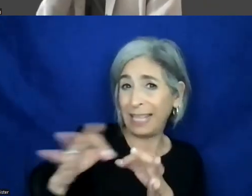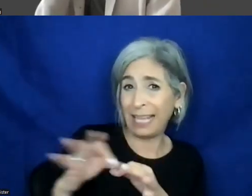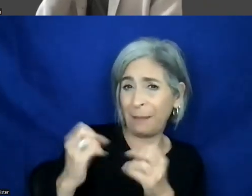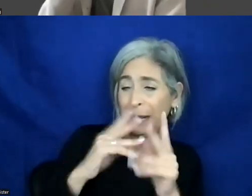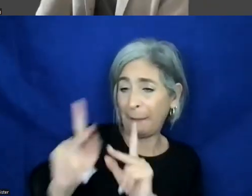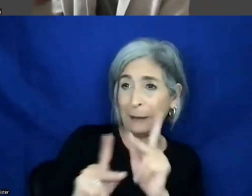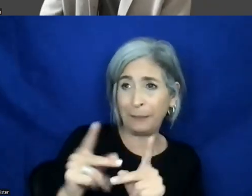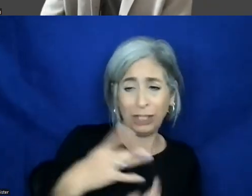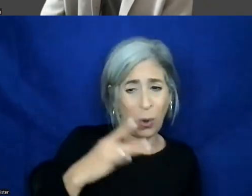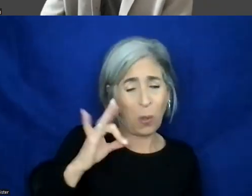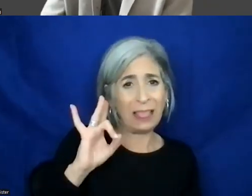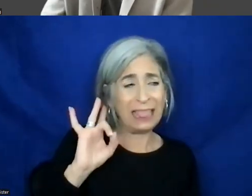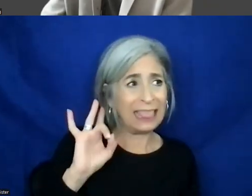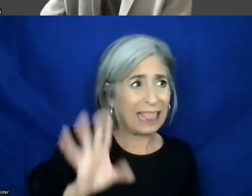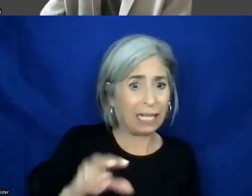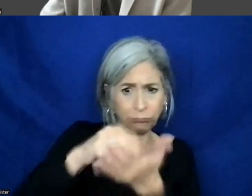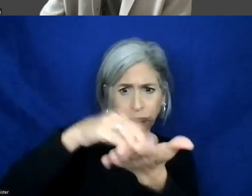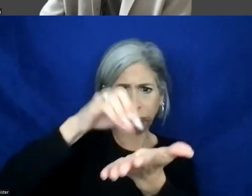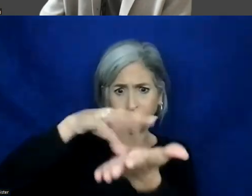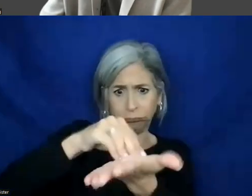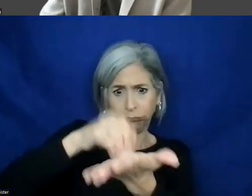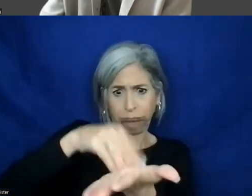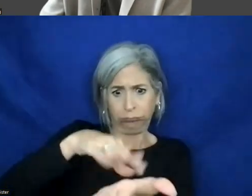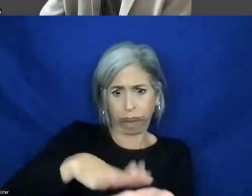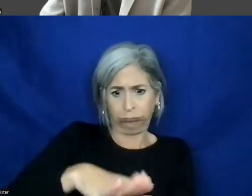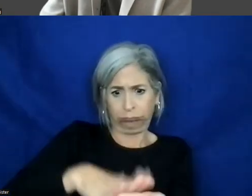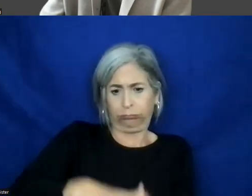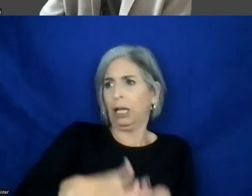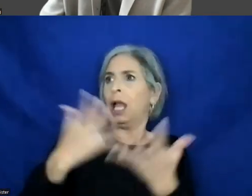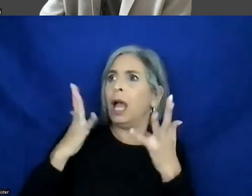don't like that intensive documentation, some people may actually prefer it.